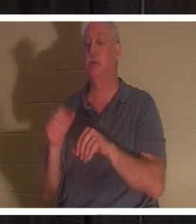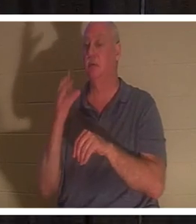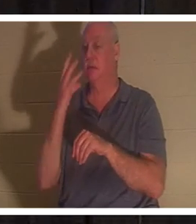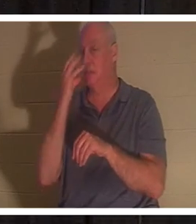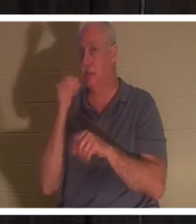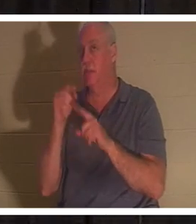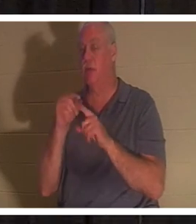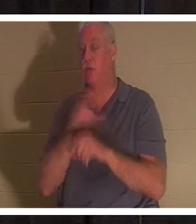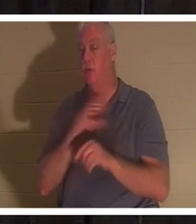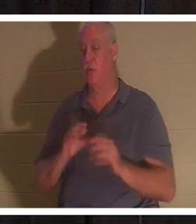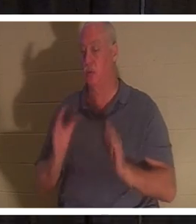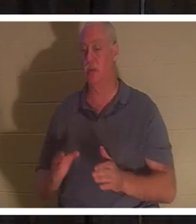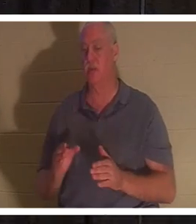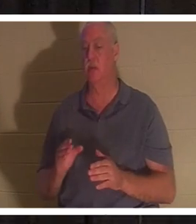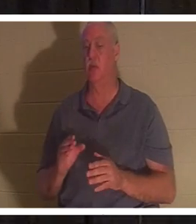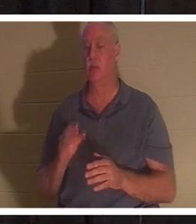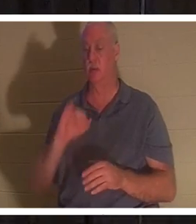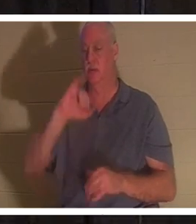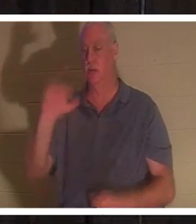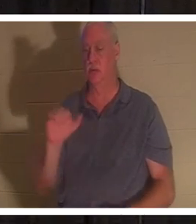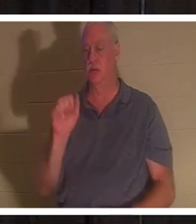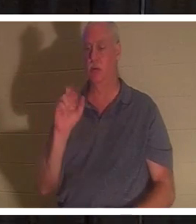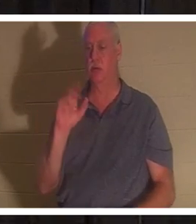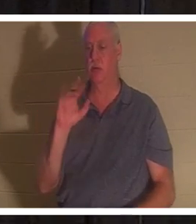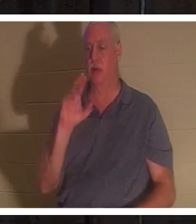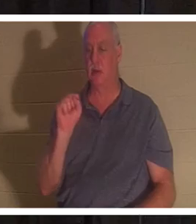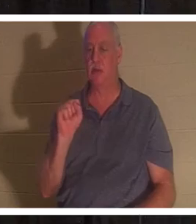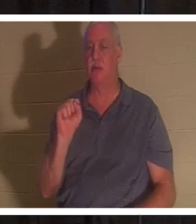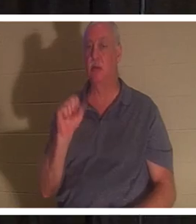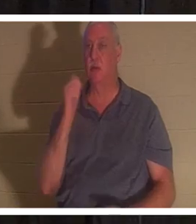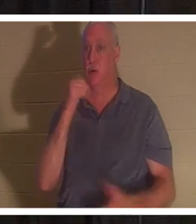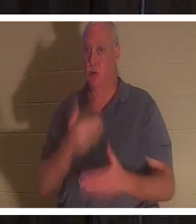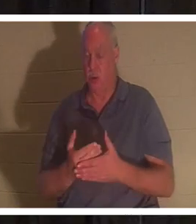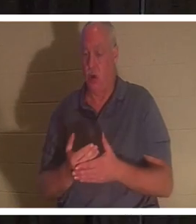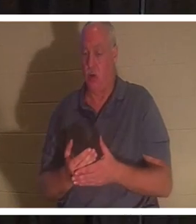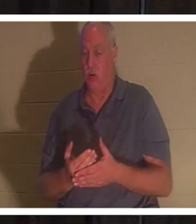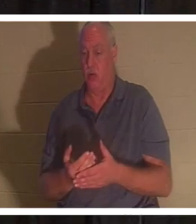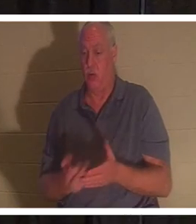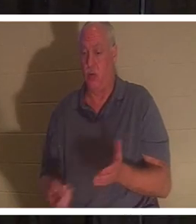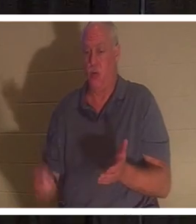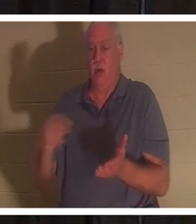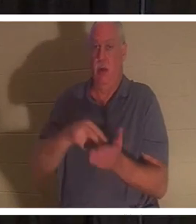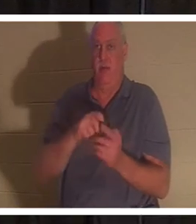back from the dead. Turn with me to Luke chapter 8, but it's in your Power Point, it should be as